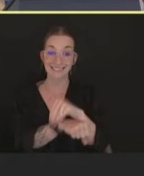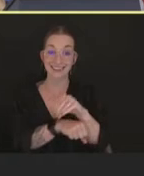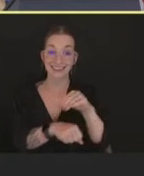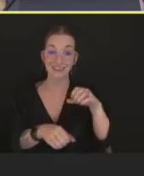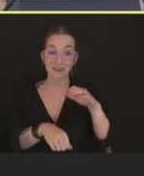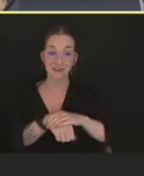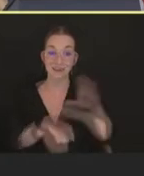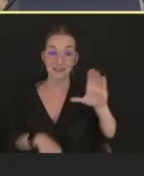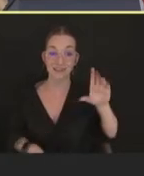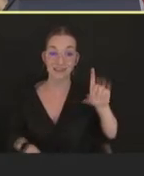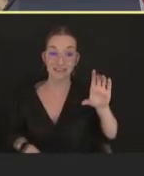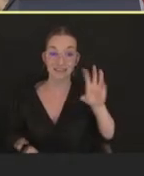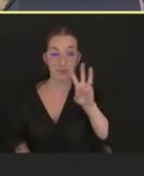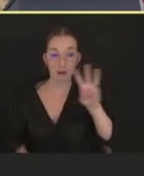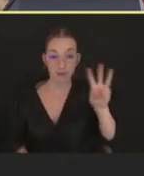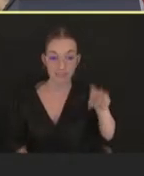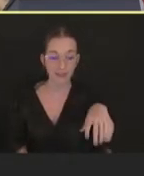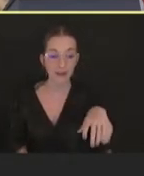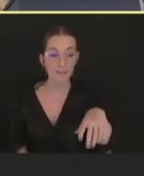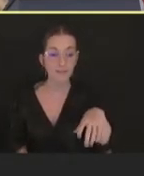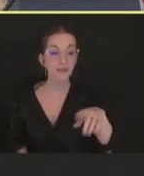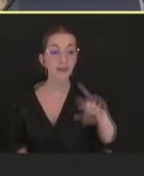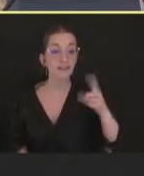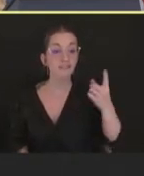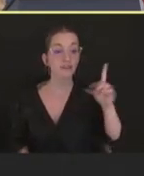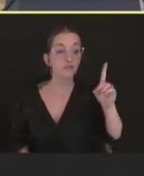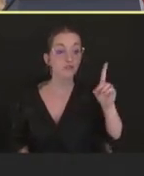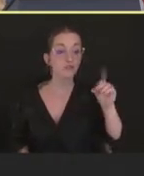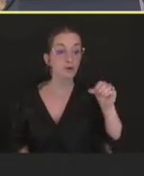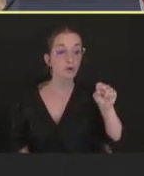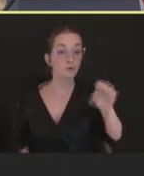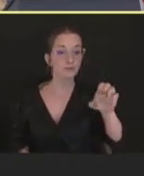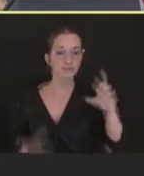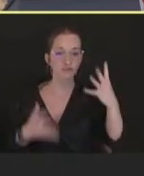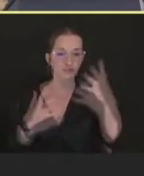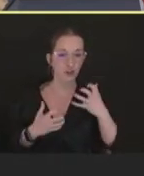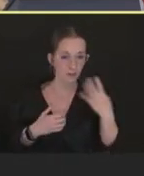The second -- sorry, the first doses are in the dark blue, second doses in light blue.